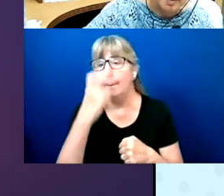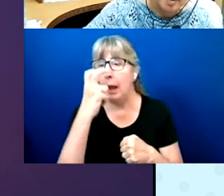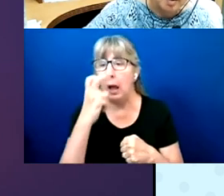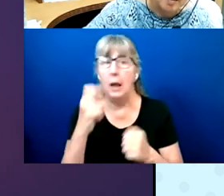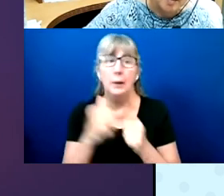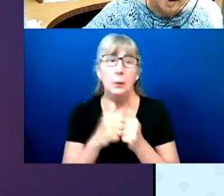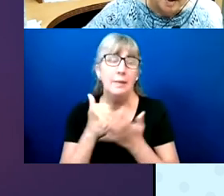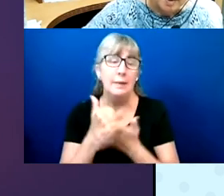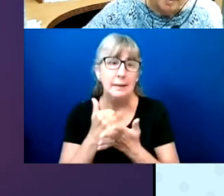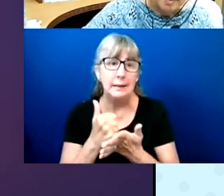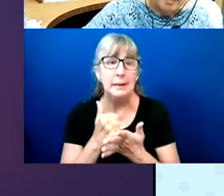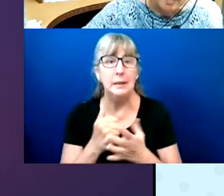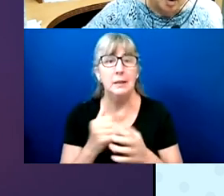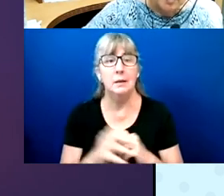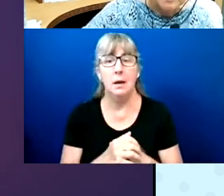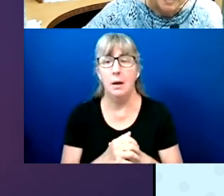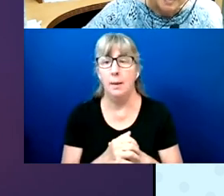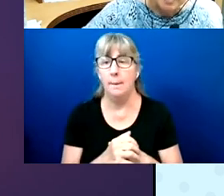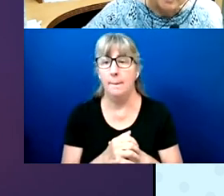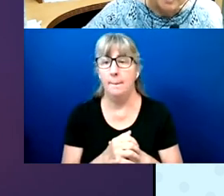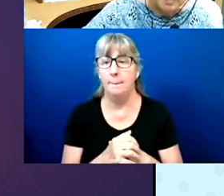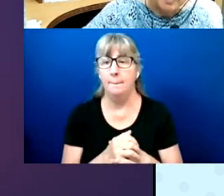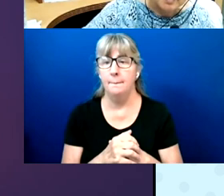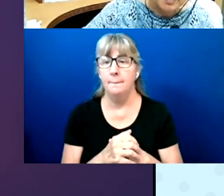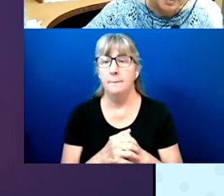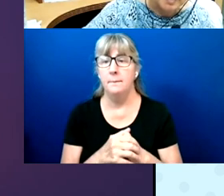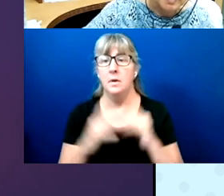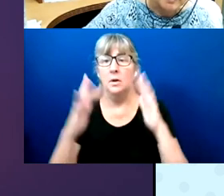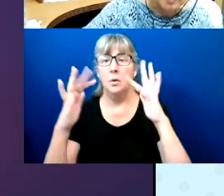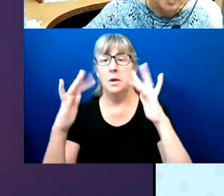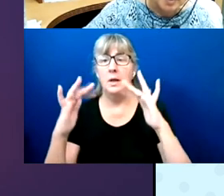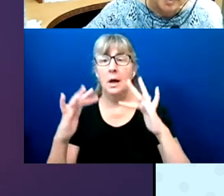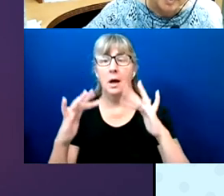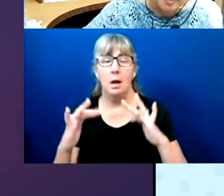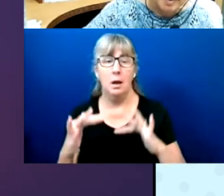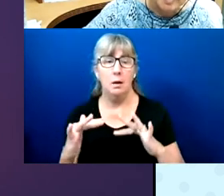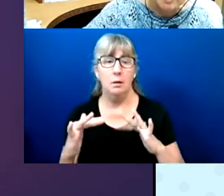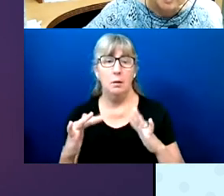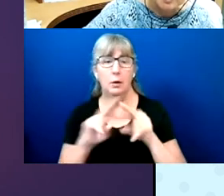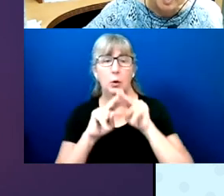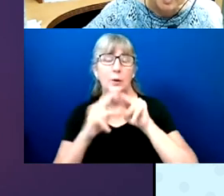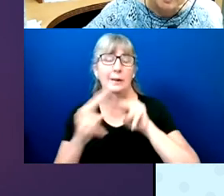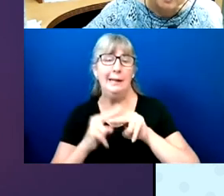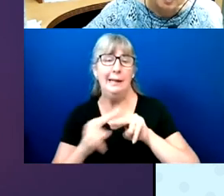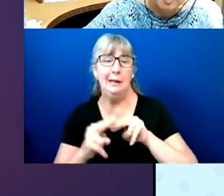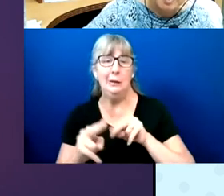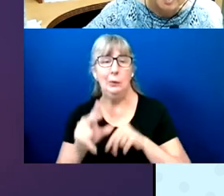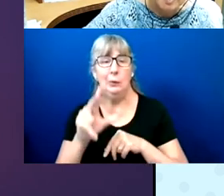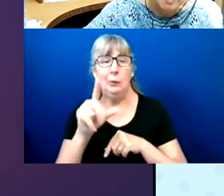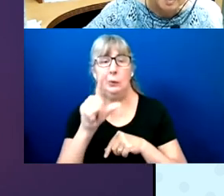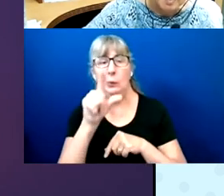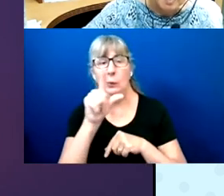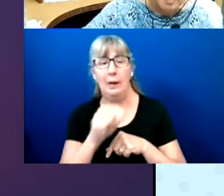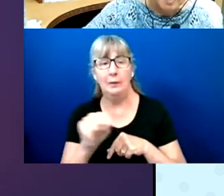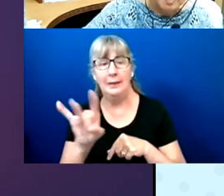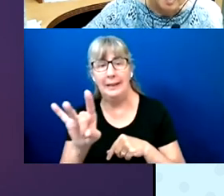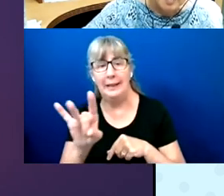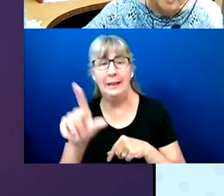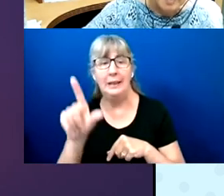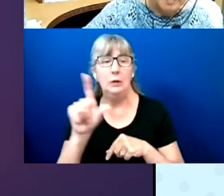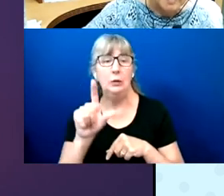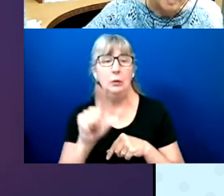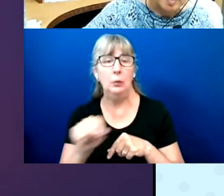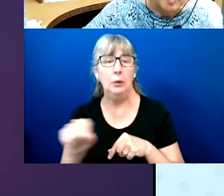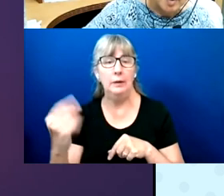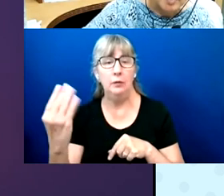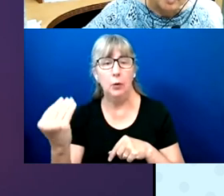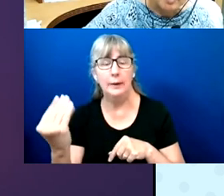Going down, you know, slightly from 2008 to 2014, and then also 2016.